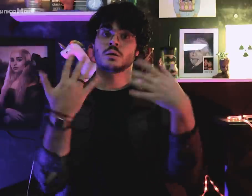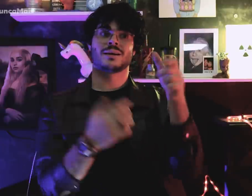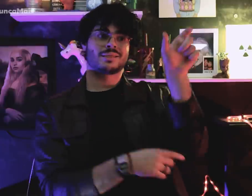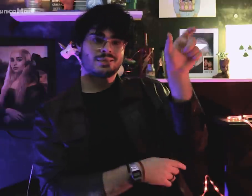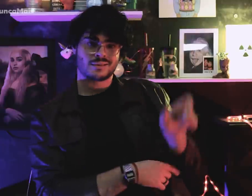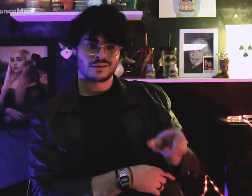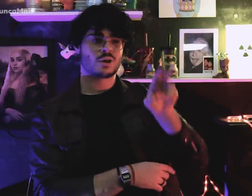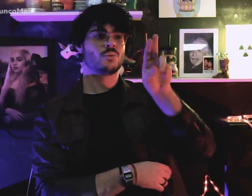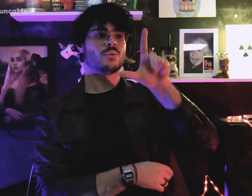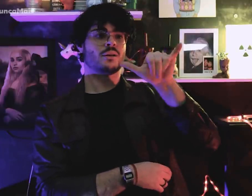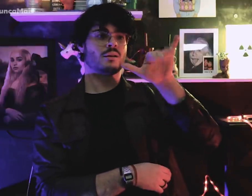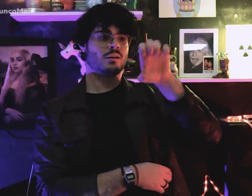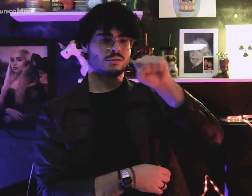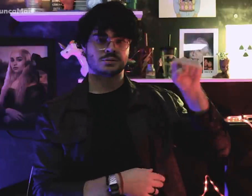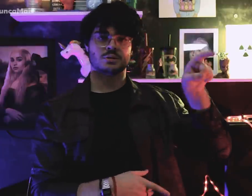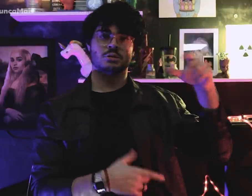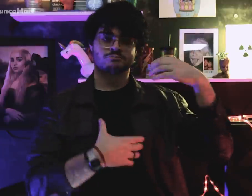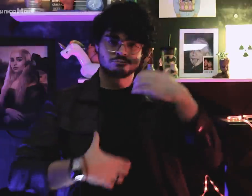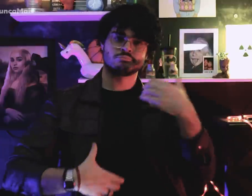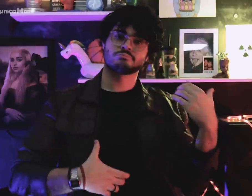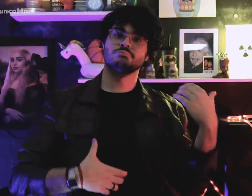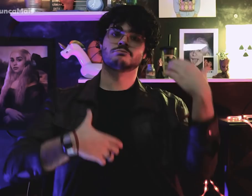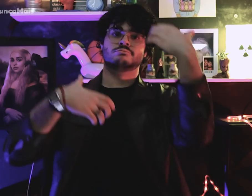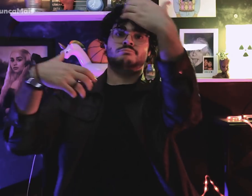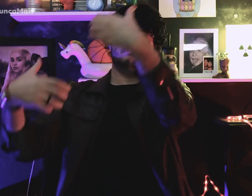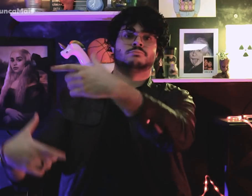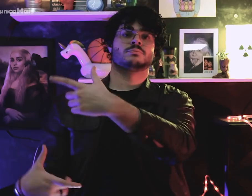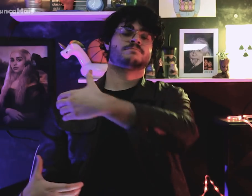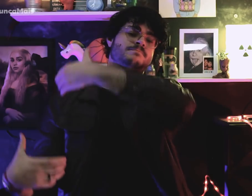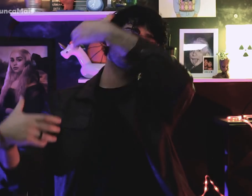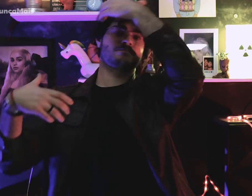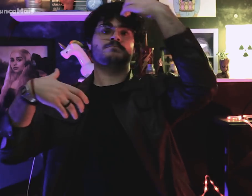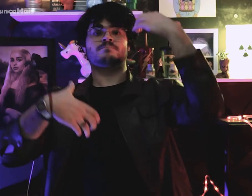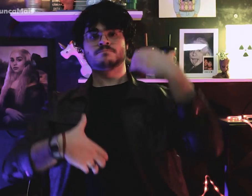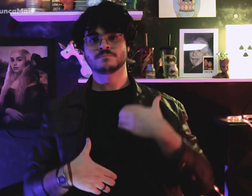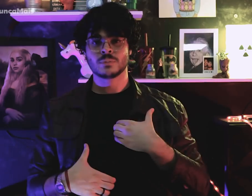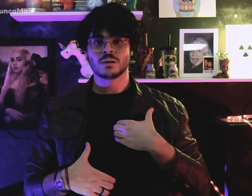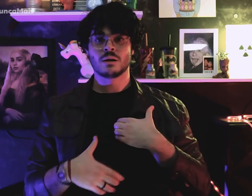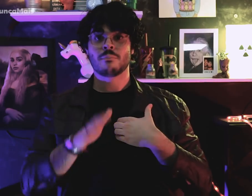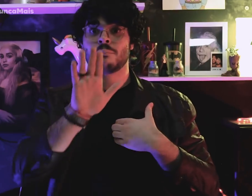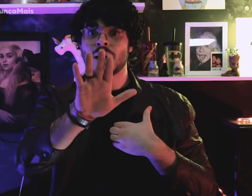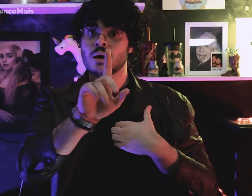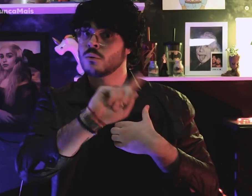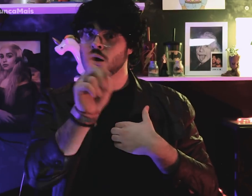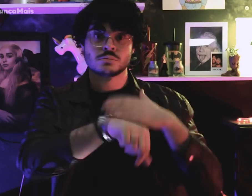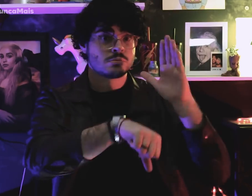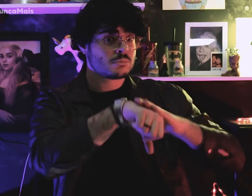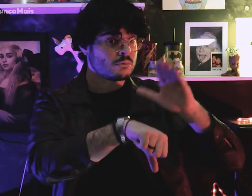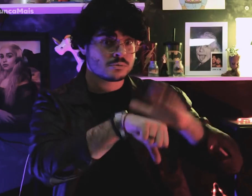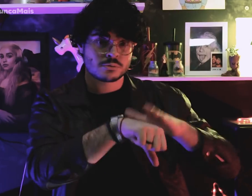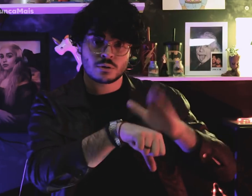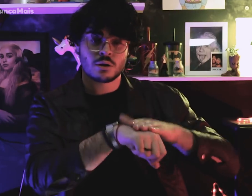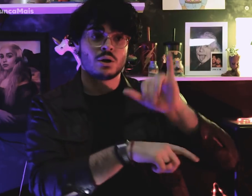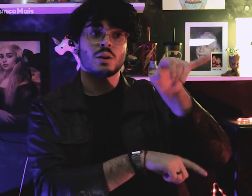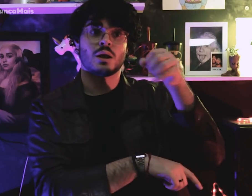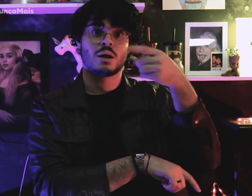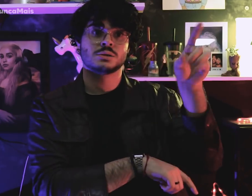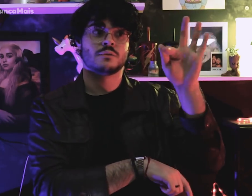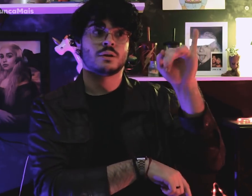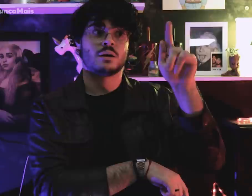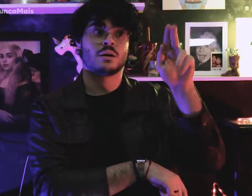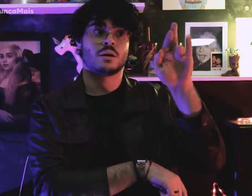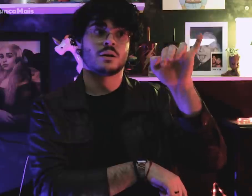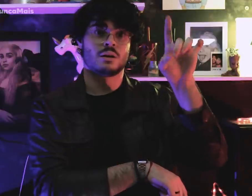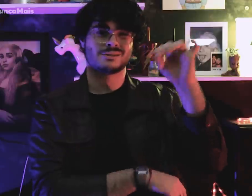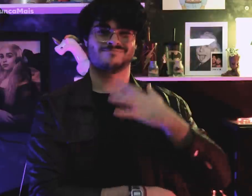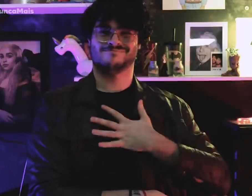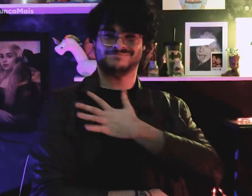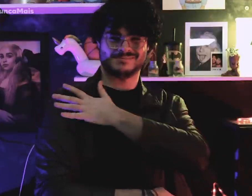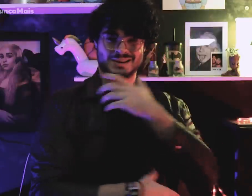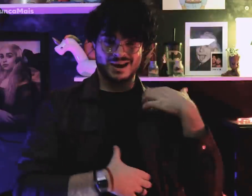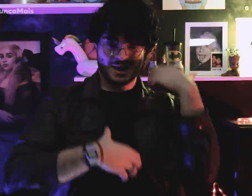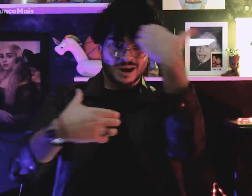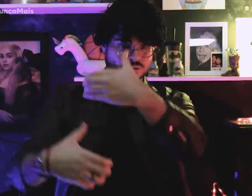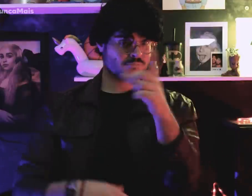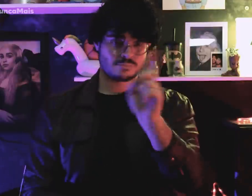e Ulysses Guimarães não pode assumir o cargo.